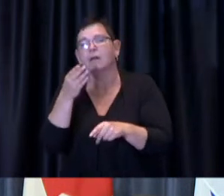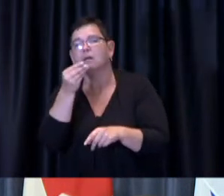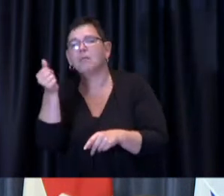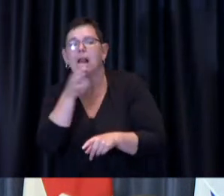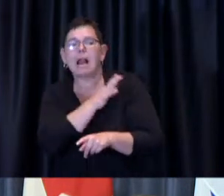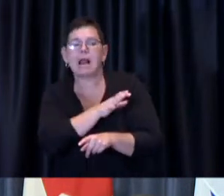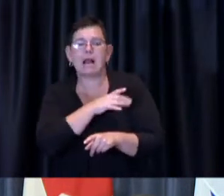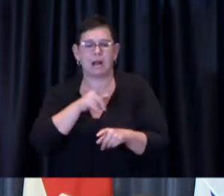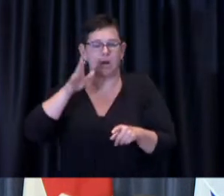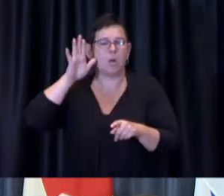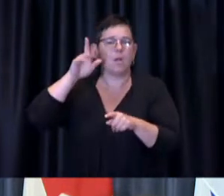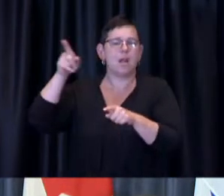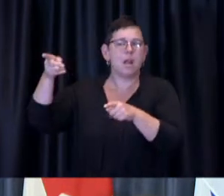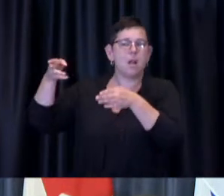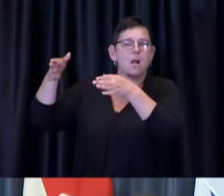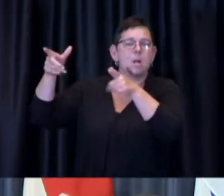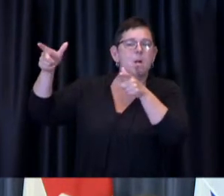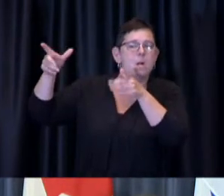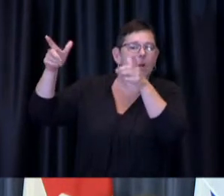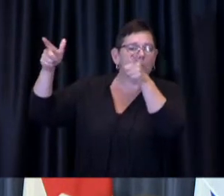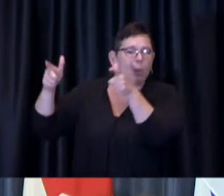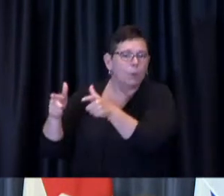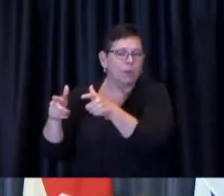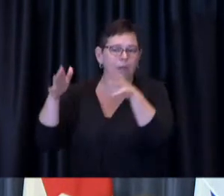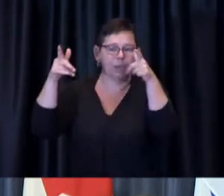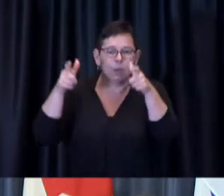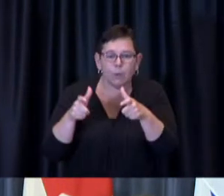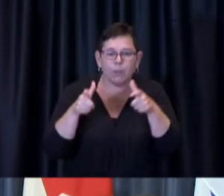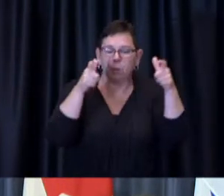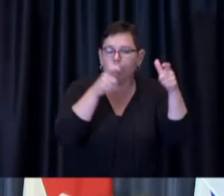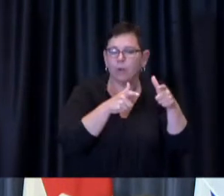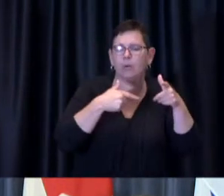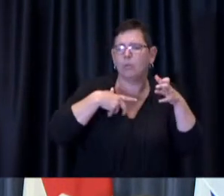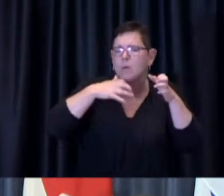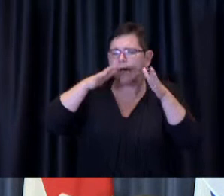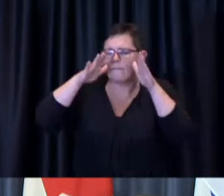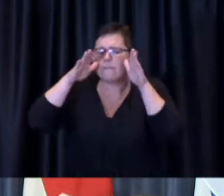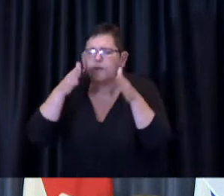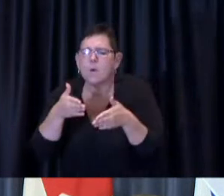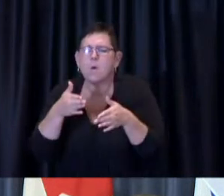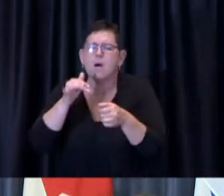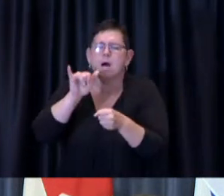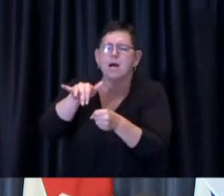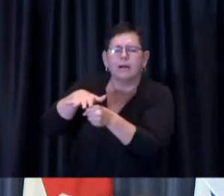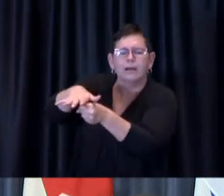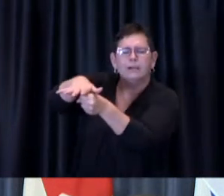in order to enable an increased focus on hyper-local mobile vaccine team deployments.